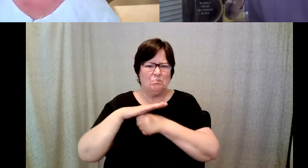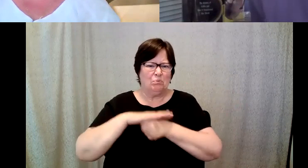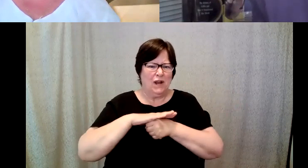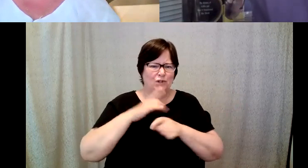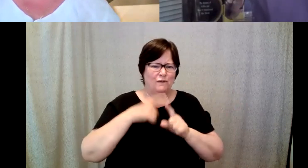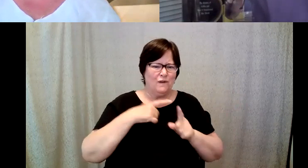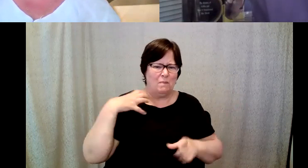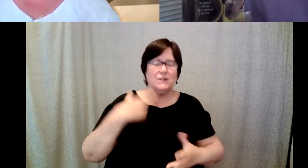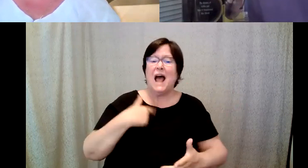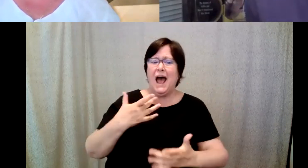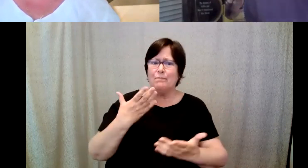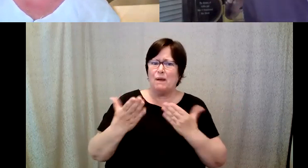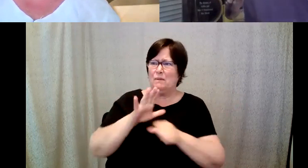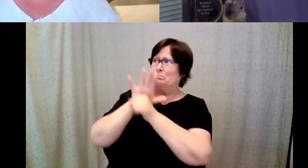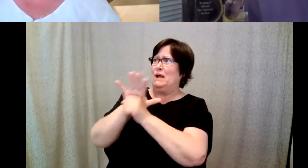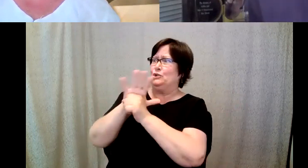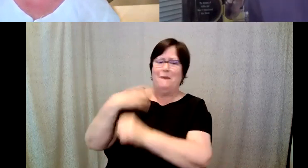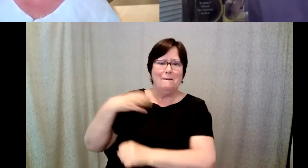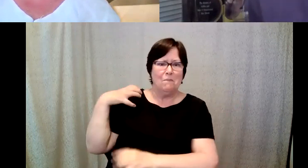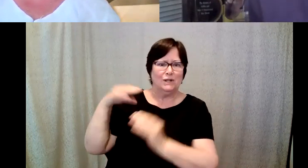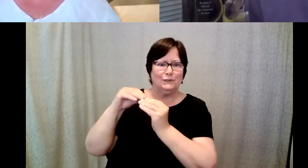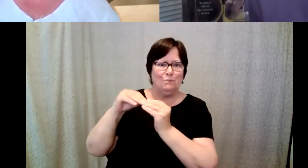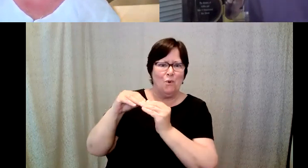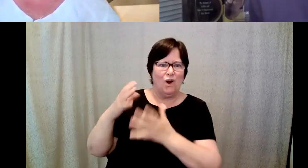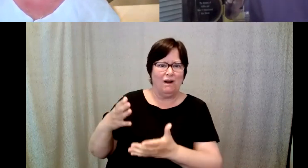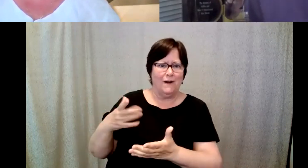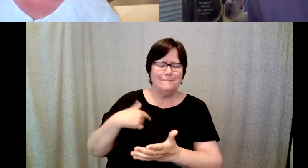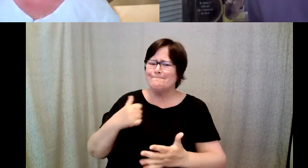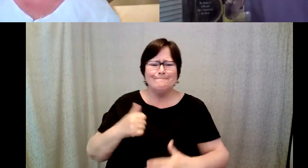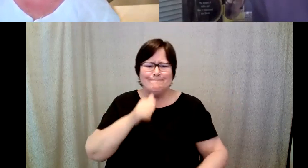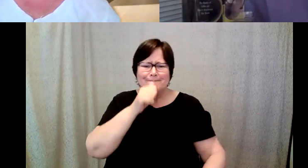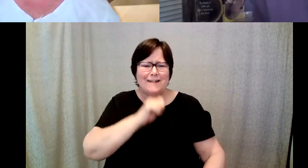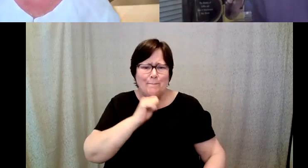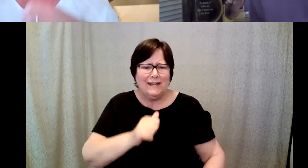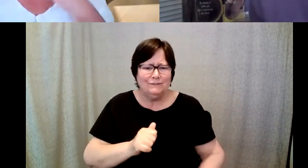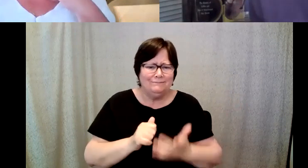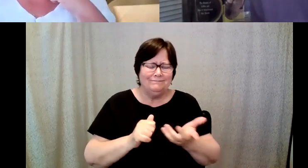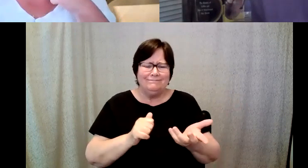them more often than they pressured me because I was impatient and I had ideas of what we should be doing.